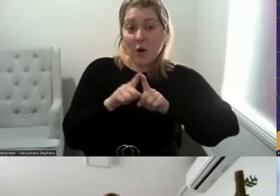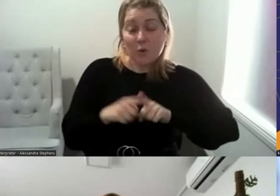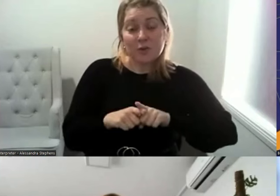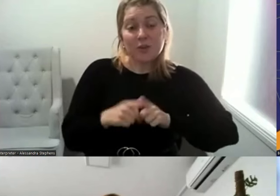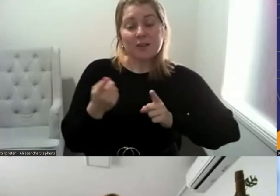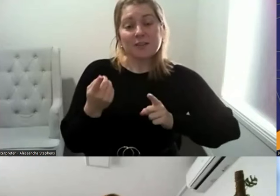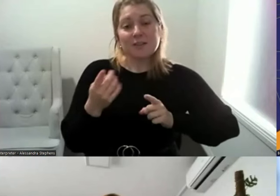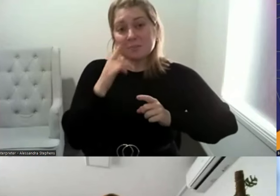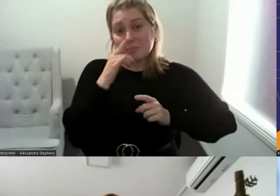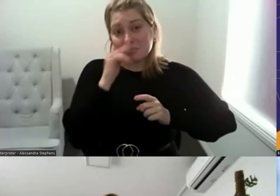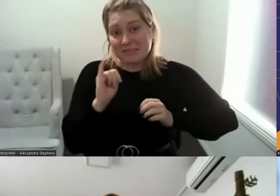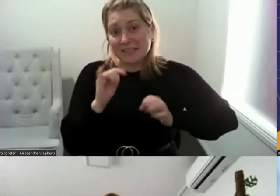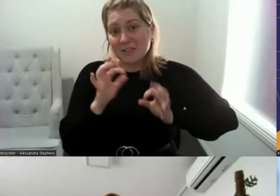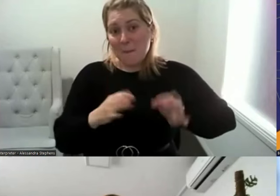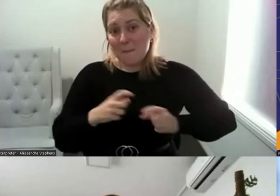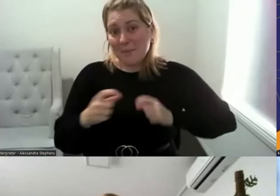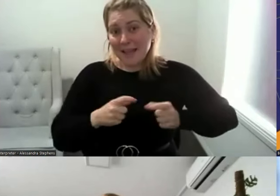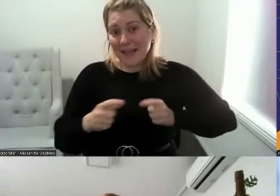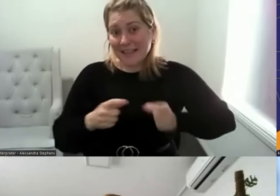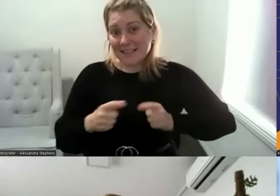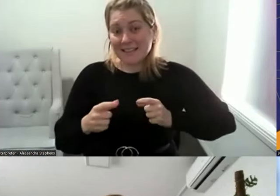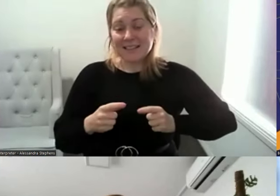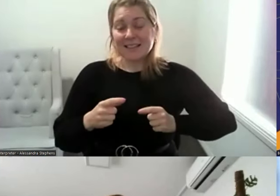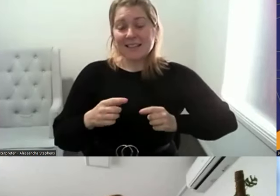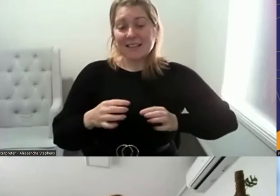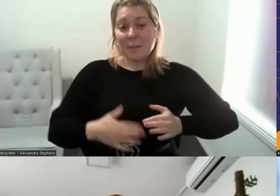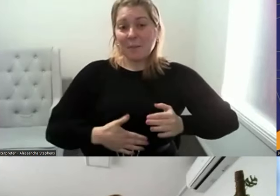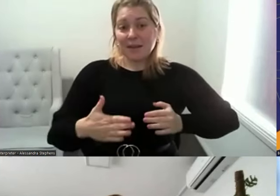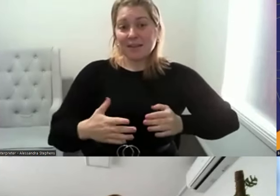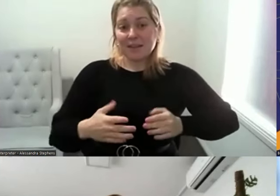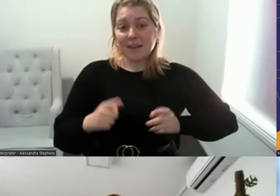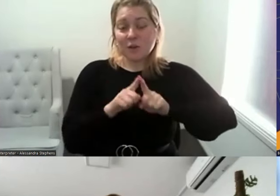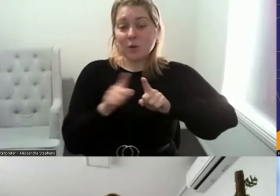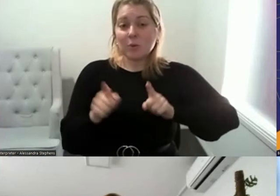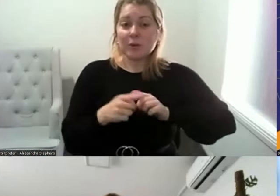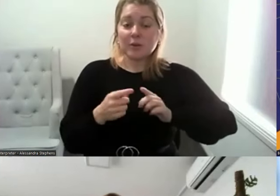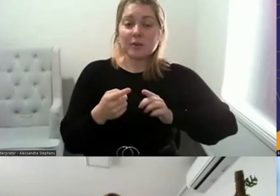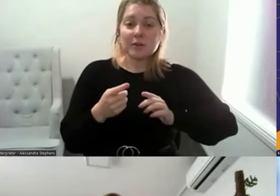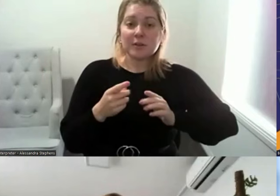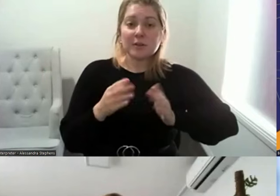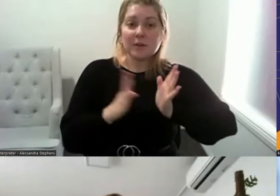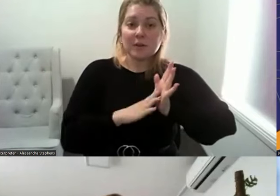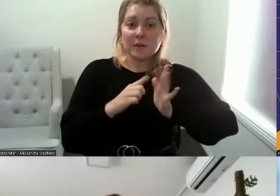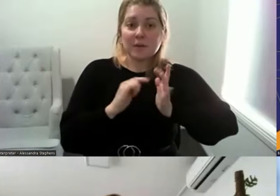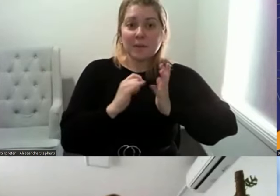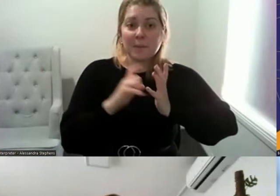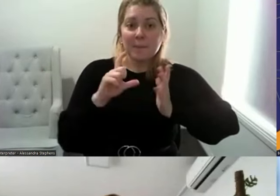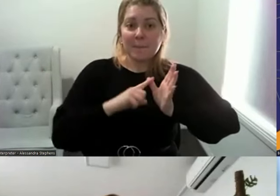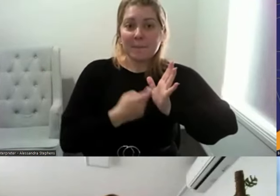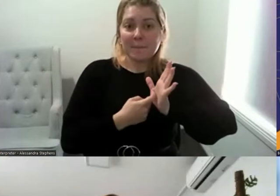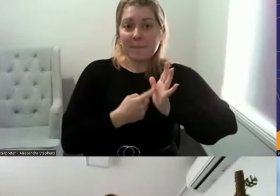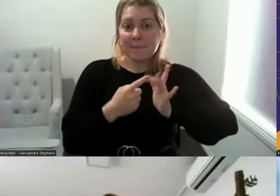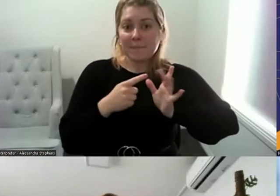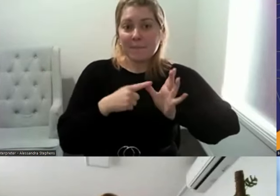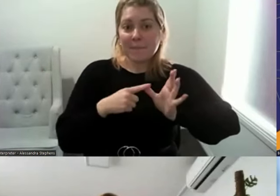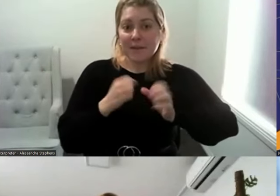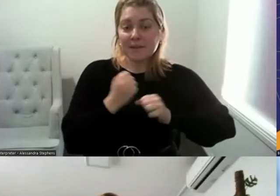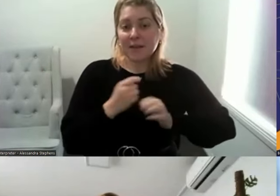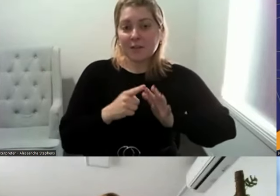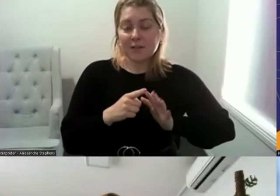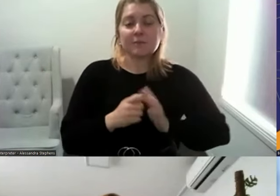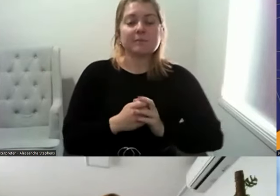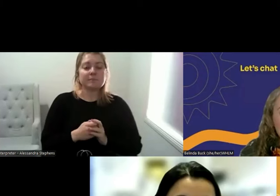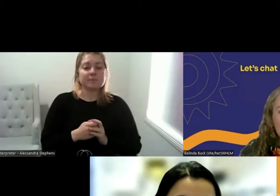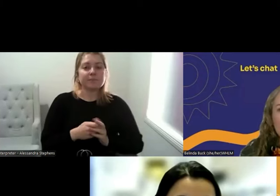miscarriage management. Welcome. We also have Gabrielle Mentz. Gabrielle is a health promotion